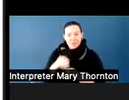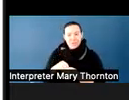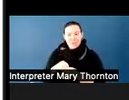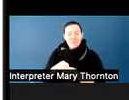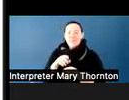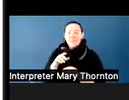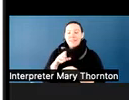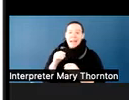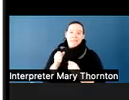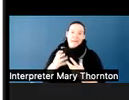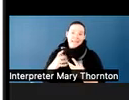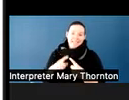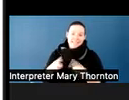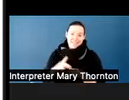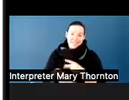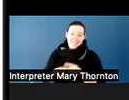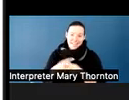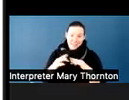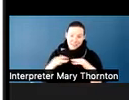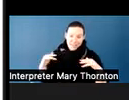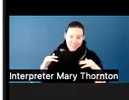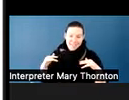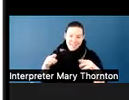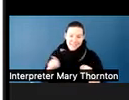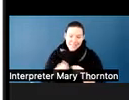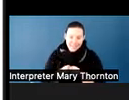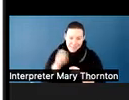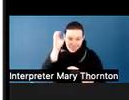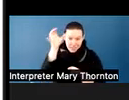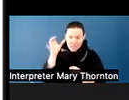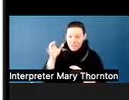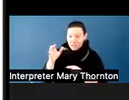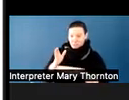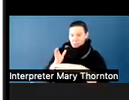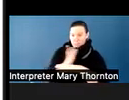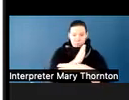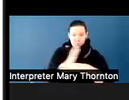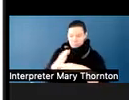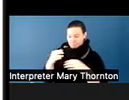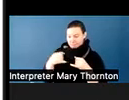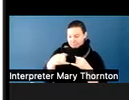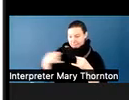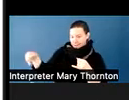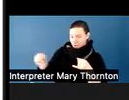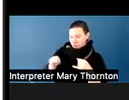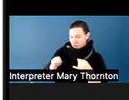And it is not a binary. That you can have lots of skills in some areas and less skills than others.